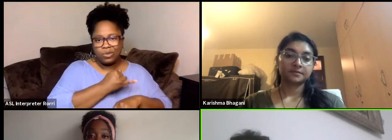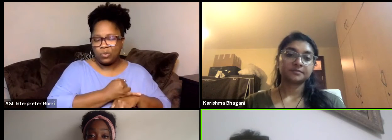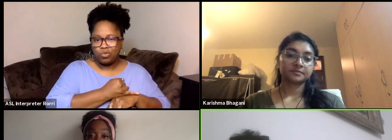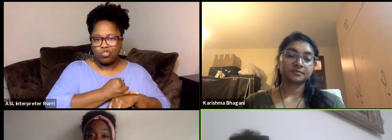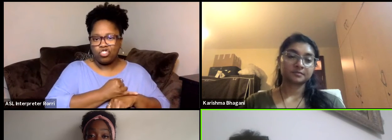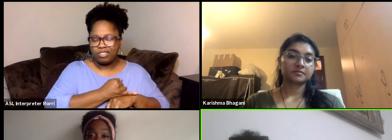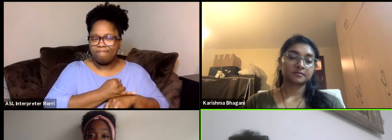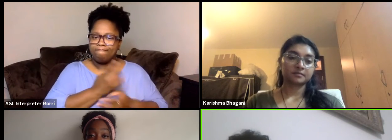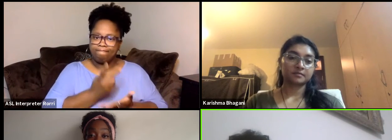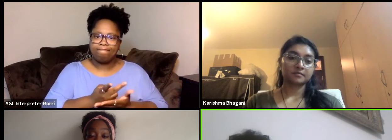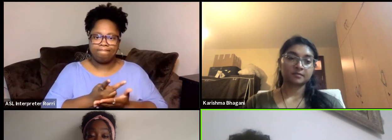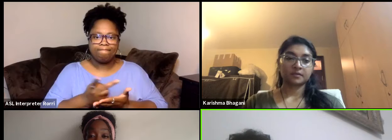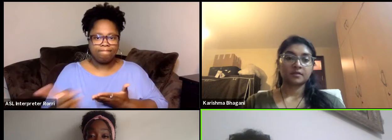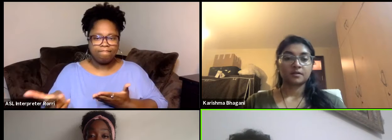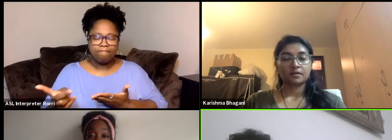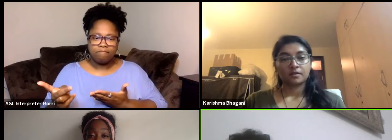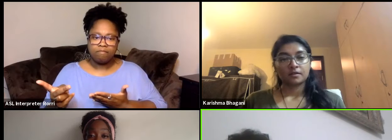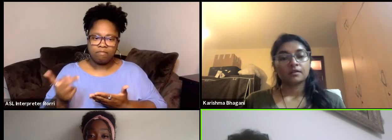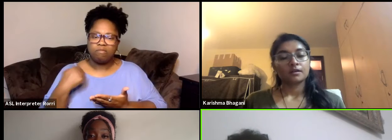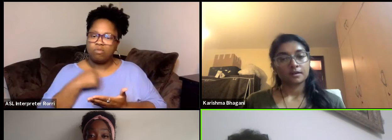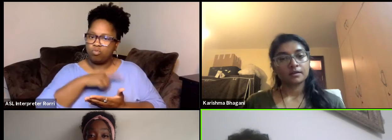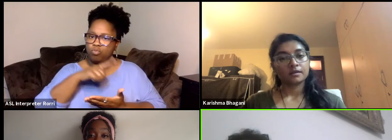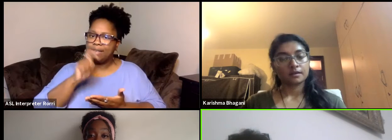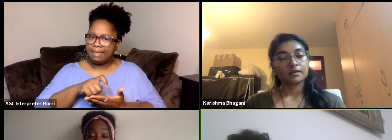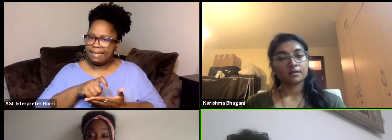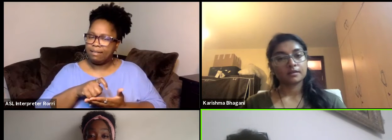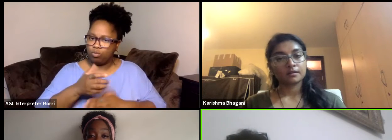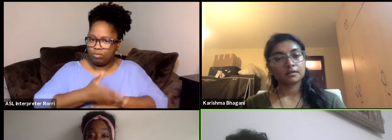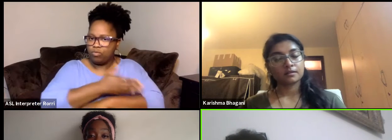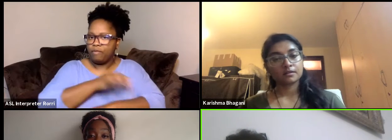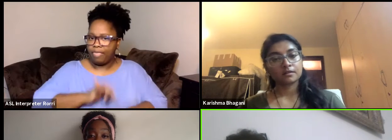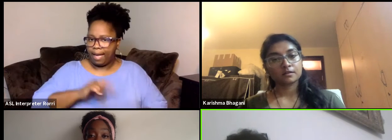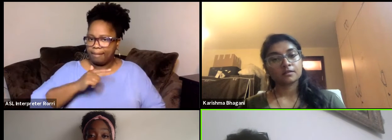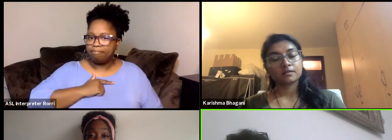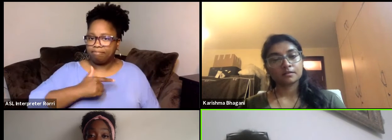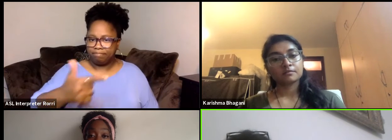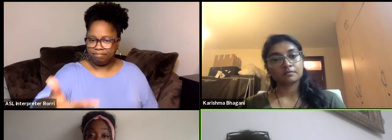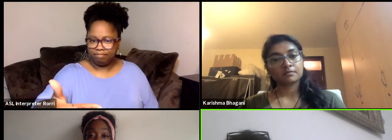And that's something we need to really work on altogether.